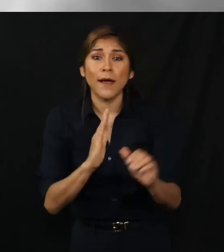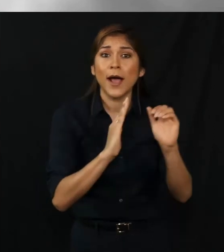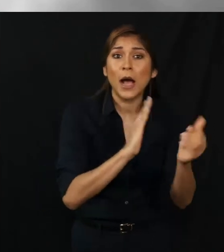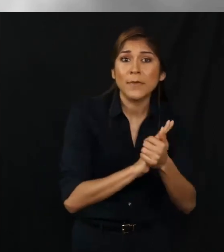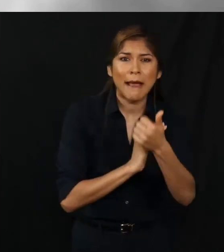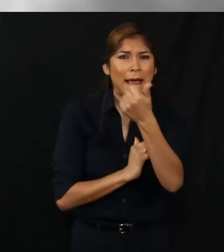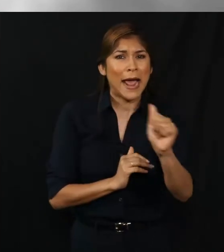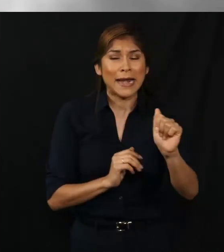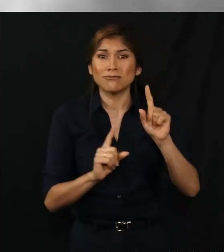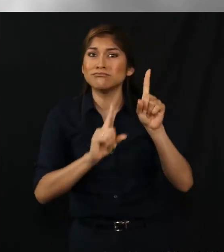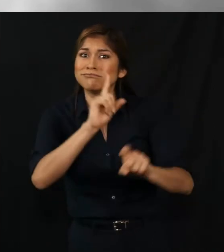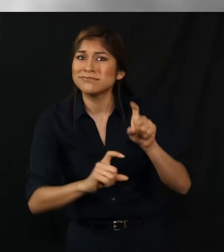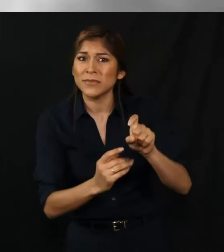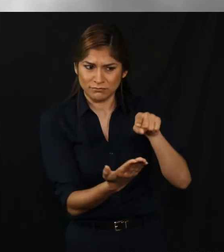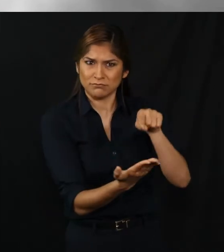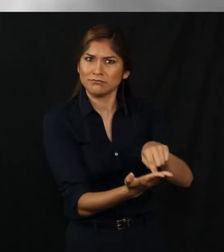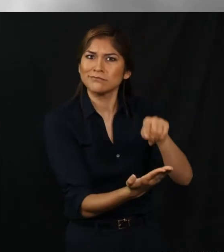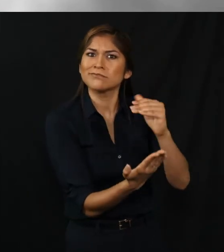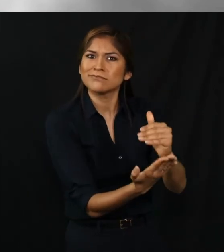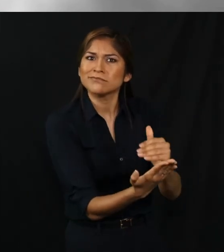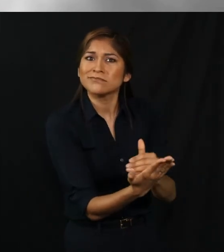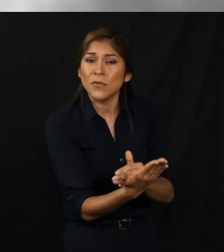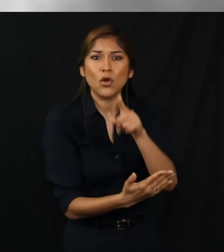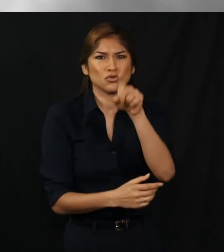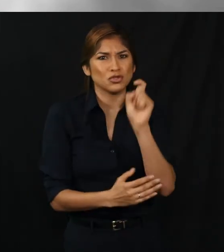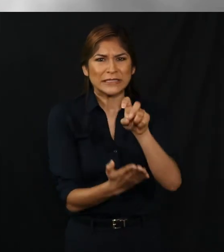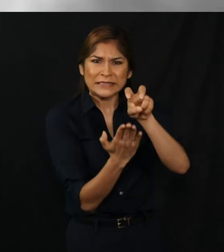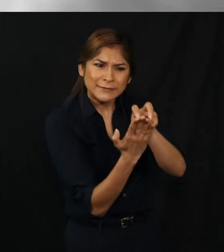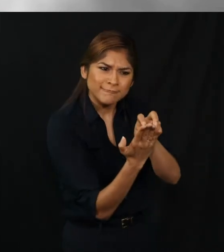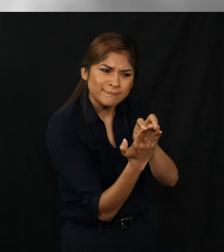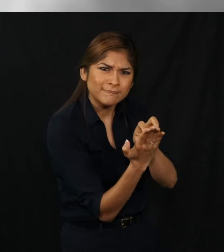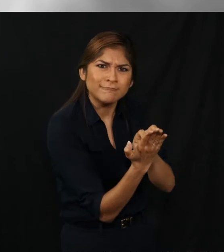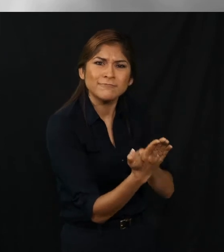and any other questions that will be on your ballot when you cast your vote.